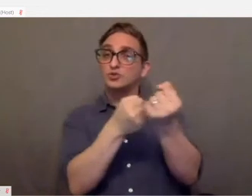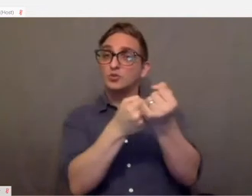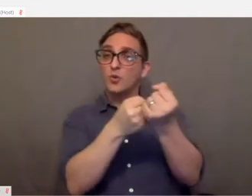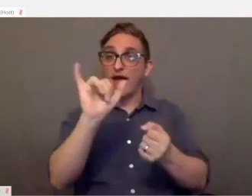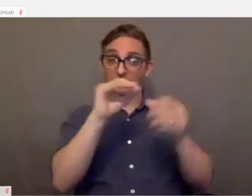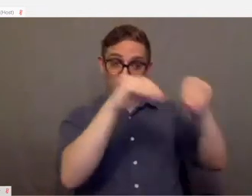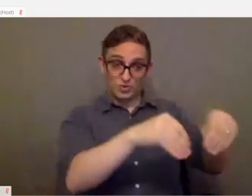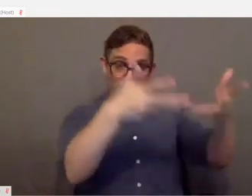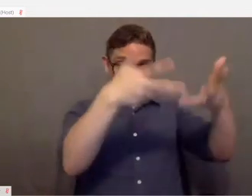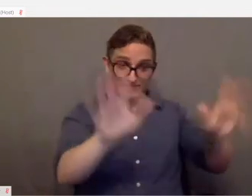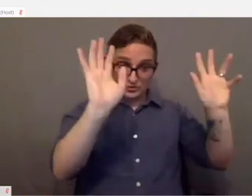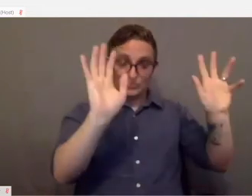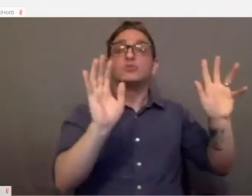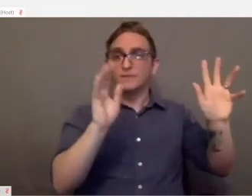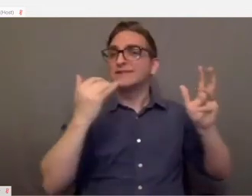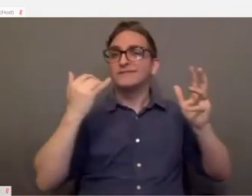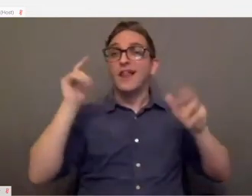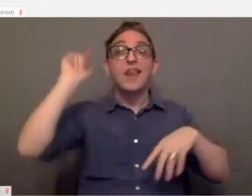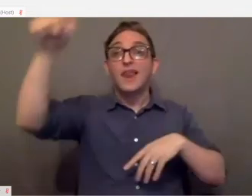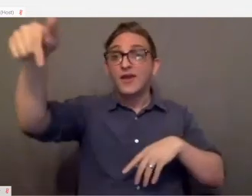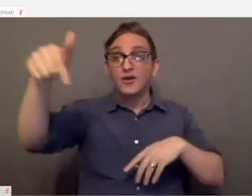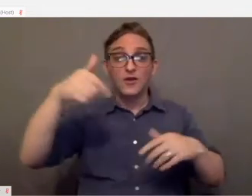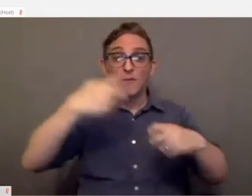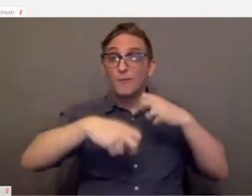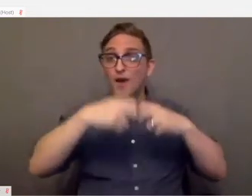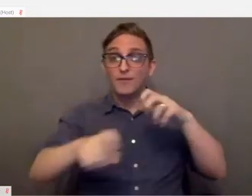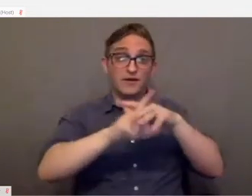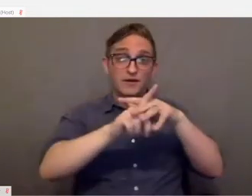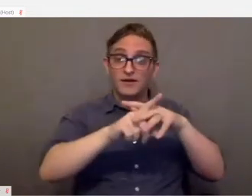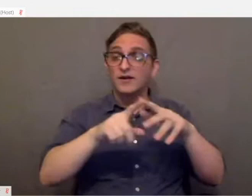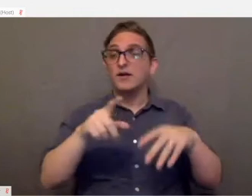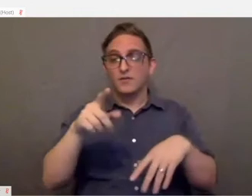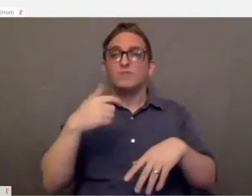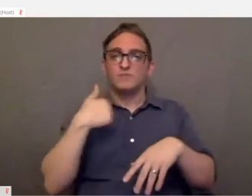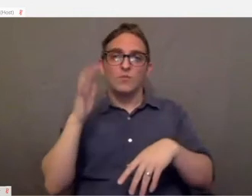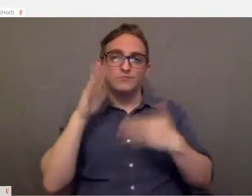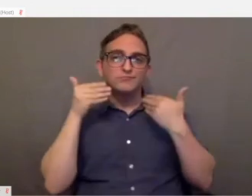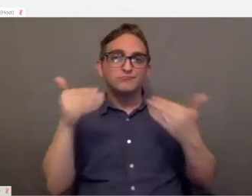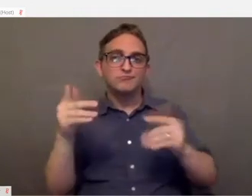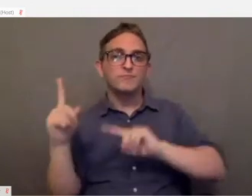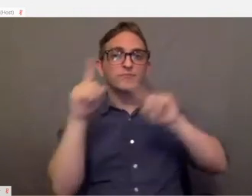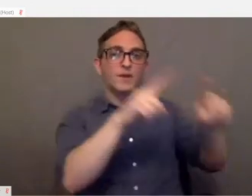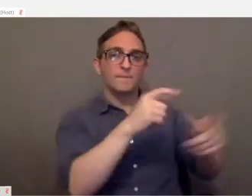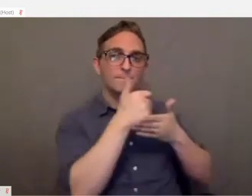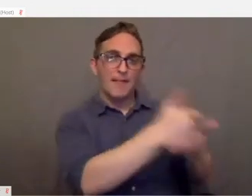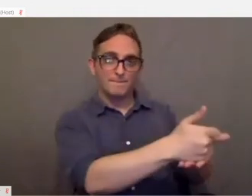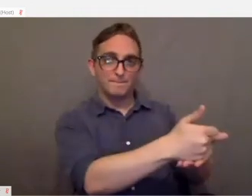So if they wound up having any problems with any of the equipment, I would be able to come out and help them out with that.